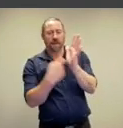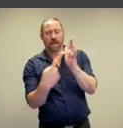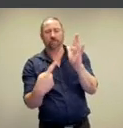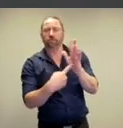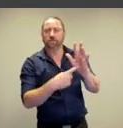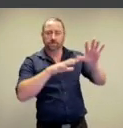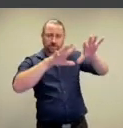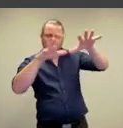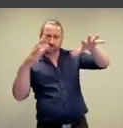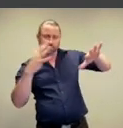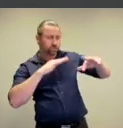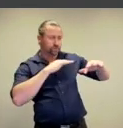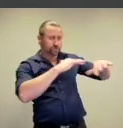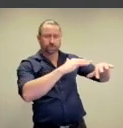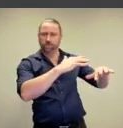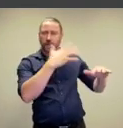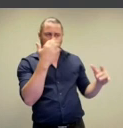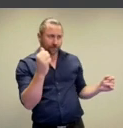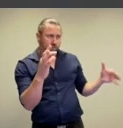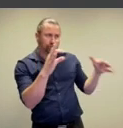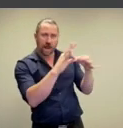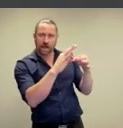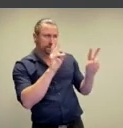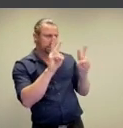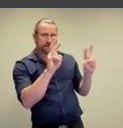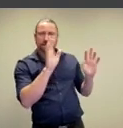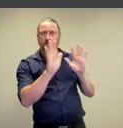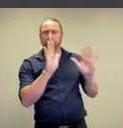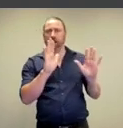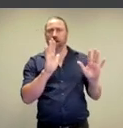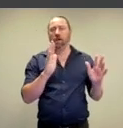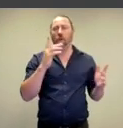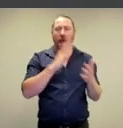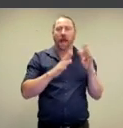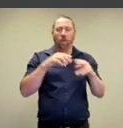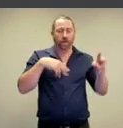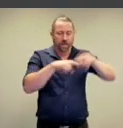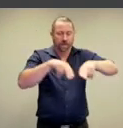thousands of carrots. The way that these physically relate to